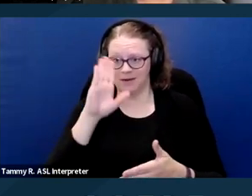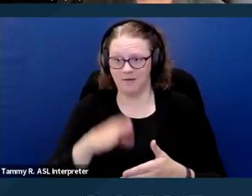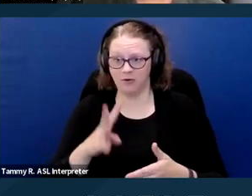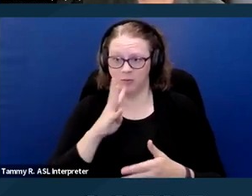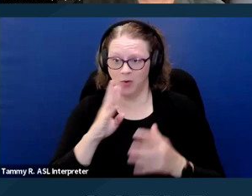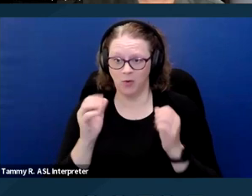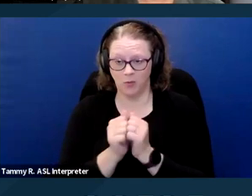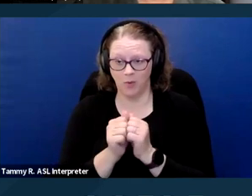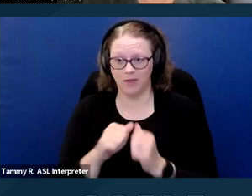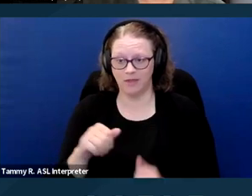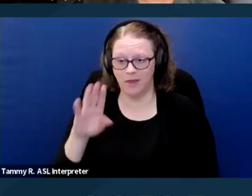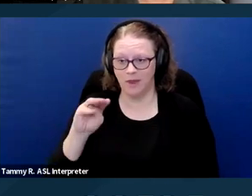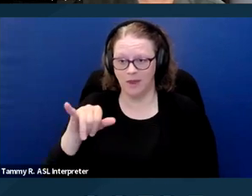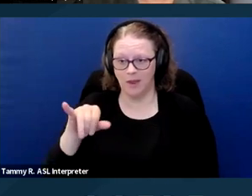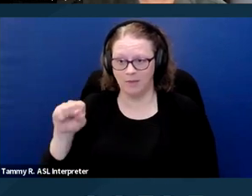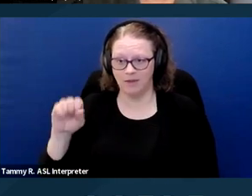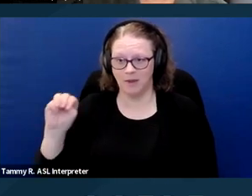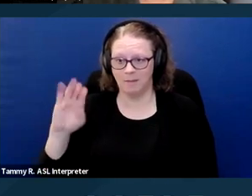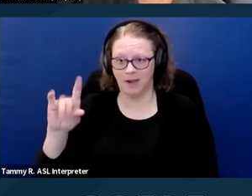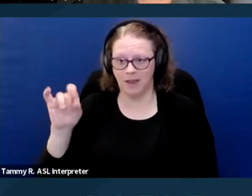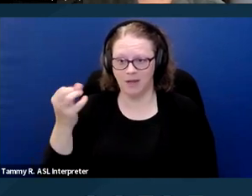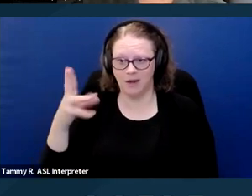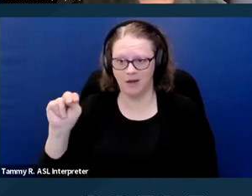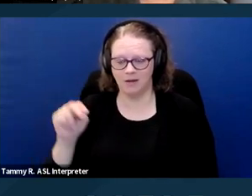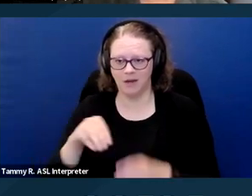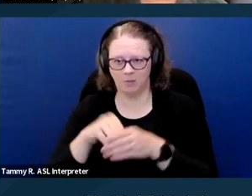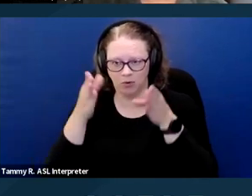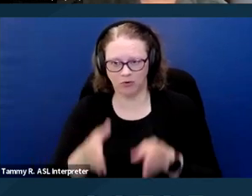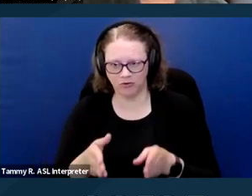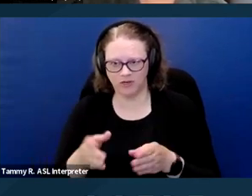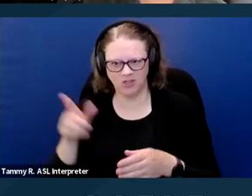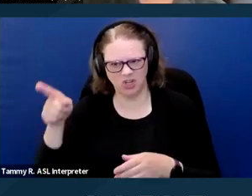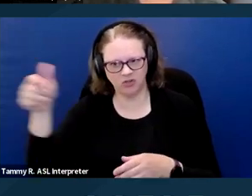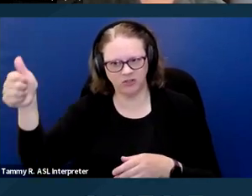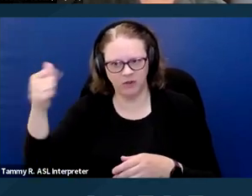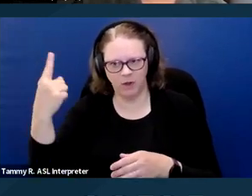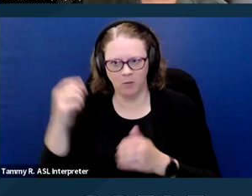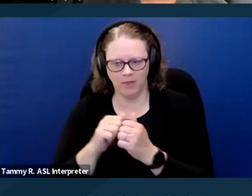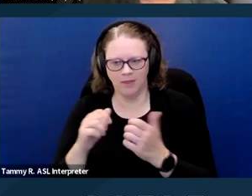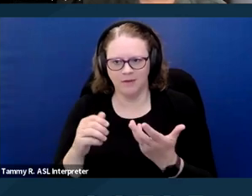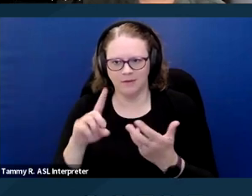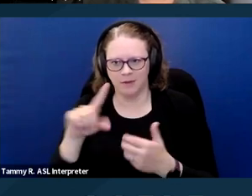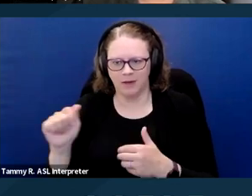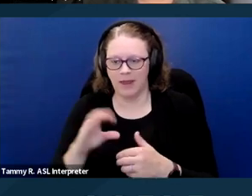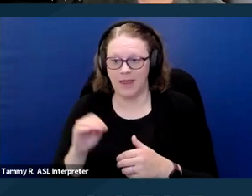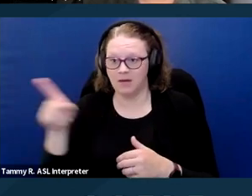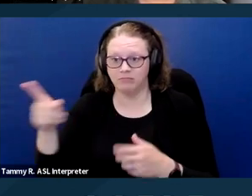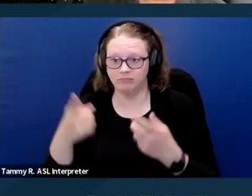with the disability in person and that Ms. McClendon never told him explicitly that she had a disability.